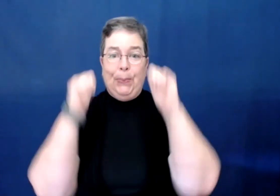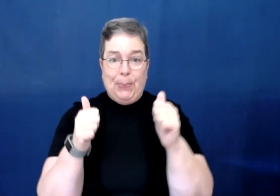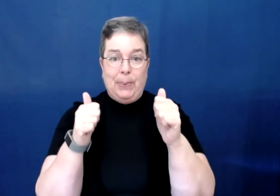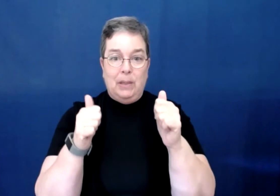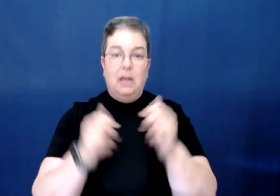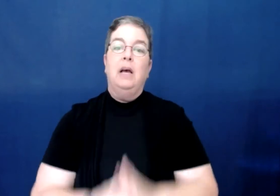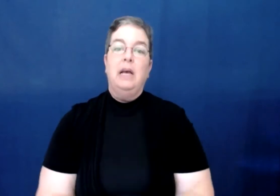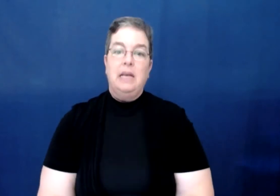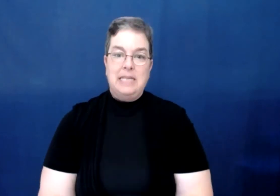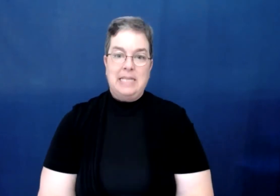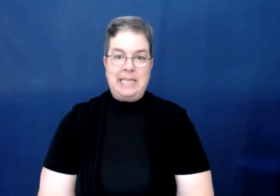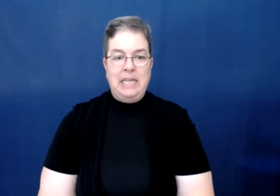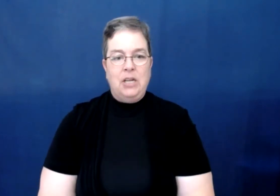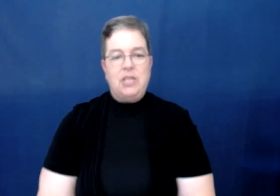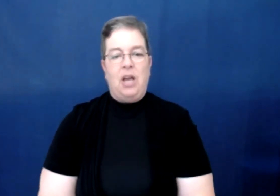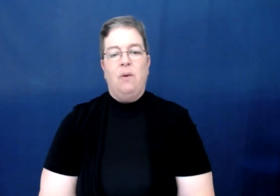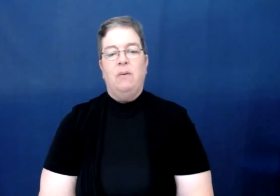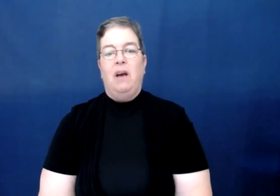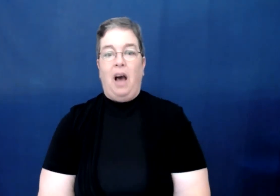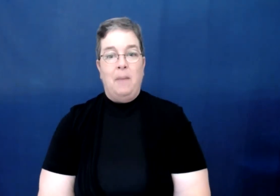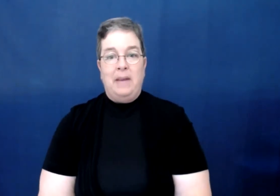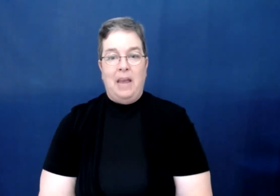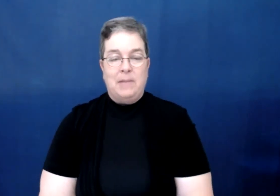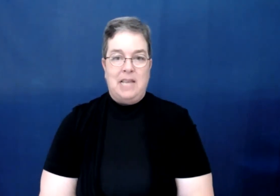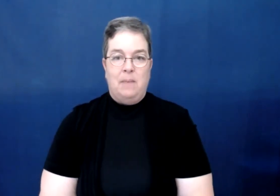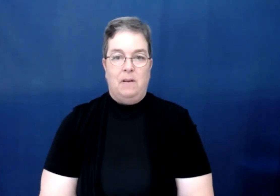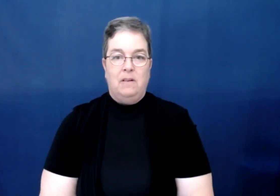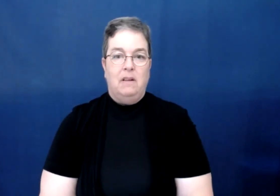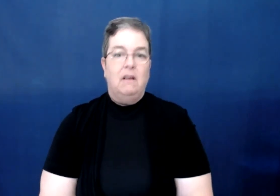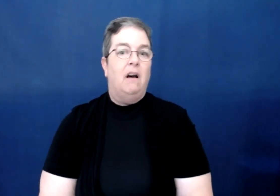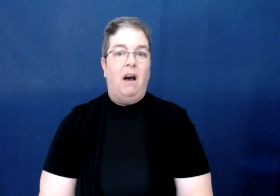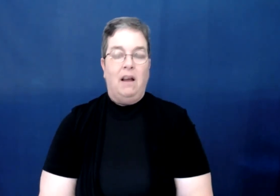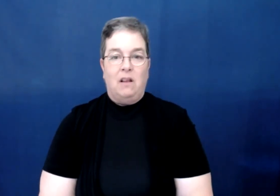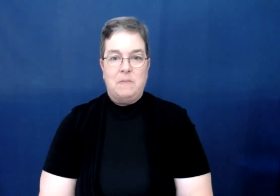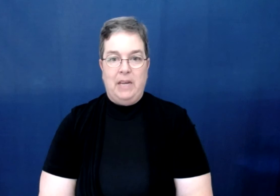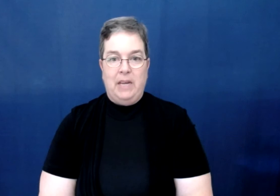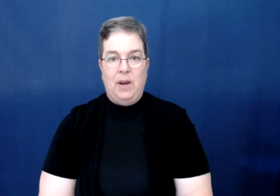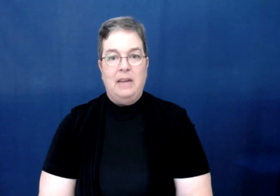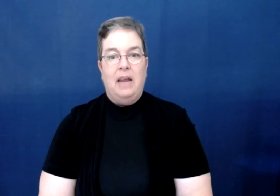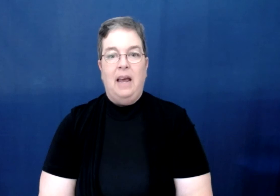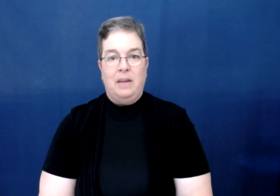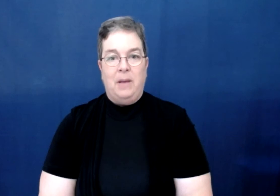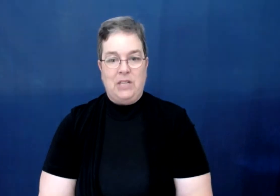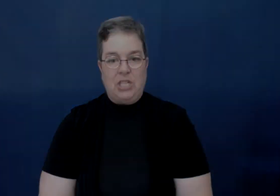Sixteen years ago I became disabled. I lost my hearing and my vision.